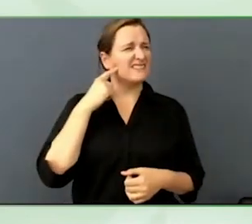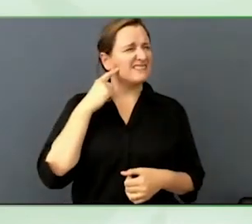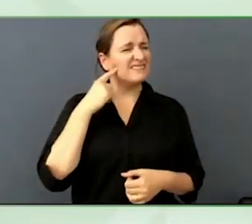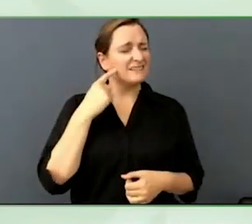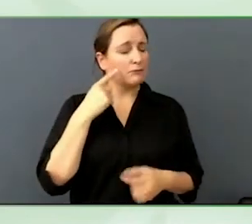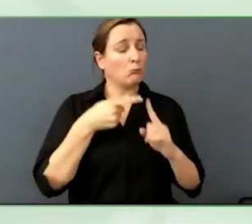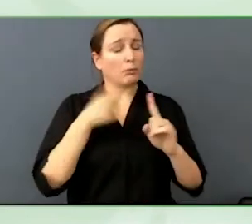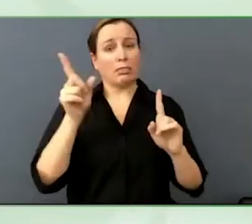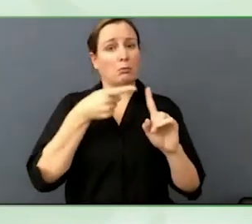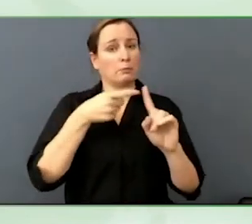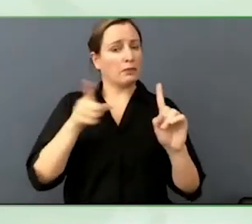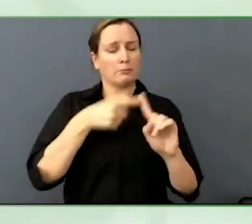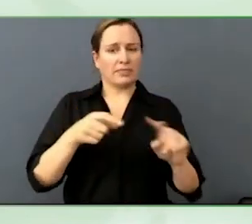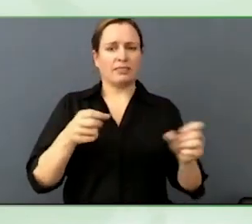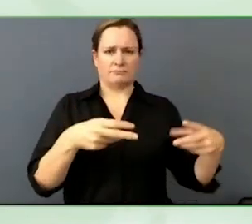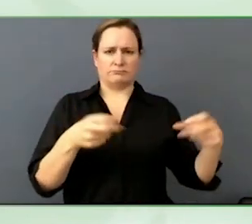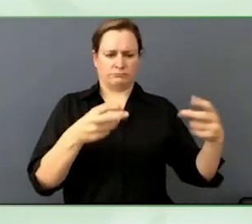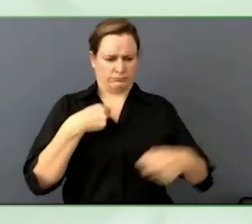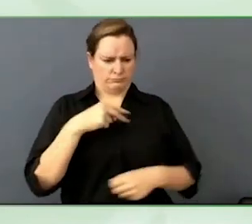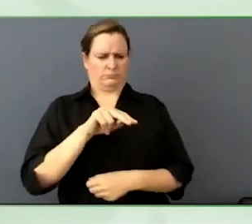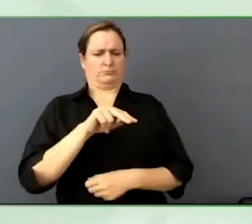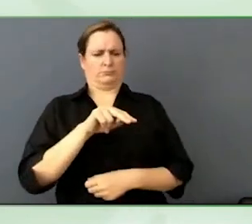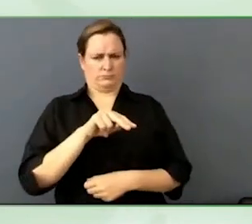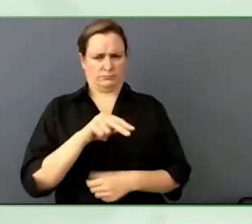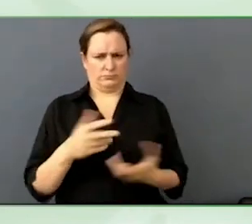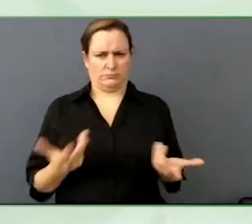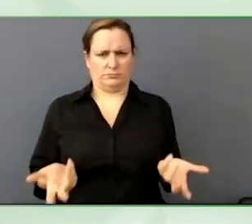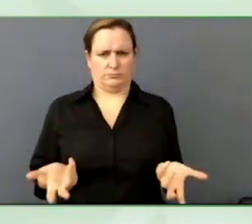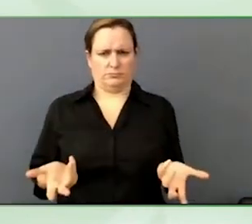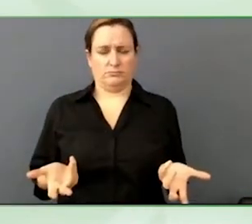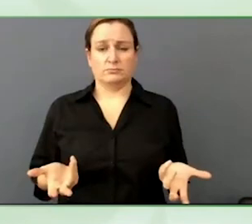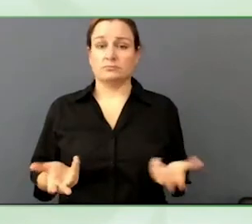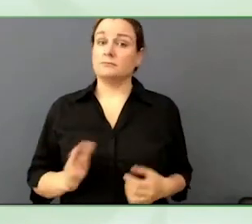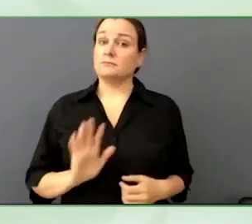When you curated that model, for a very specific purpose, which